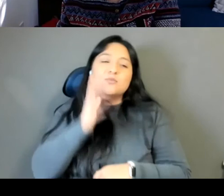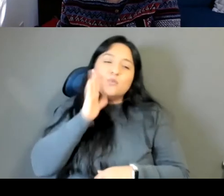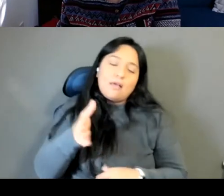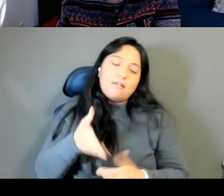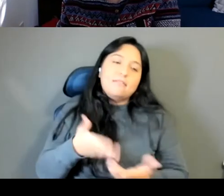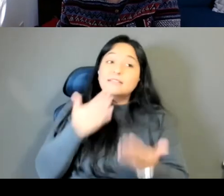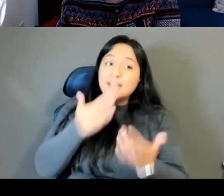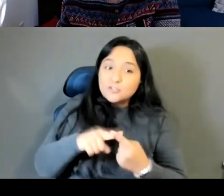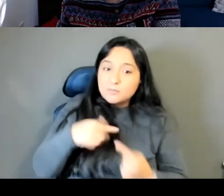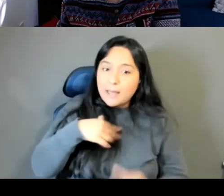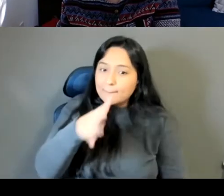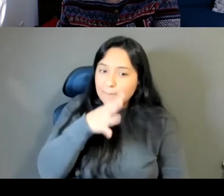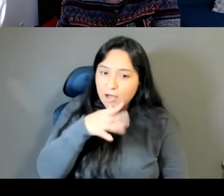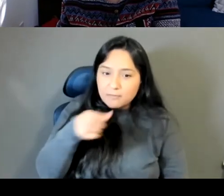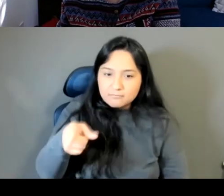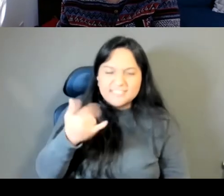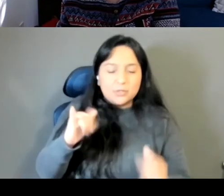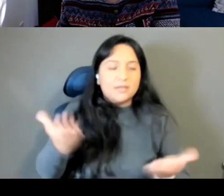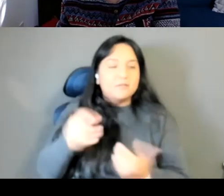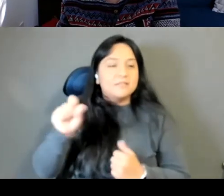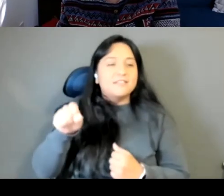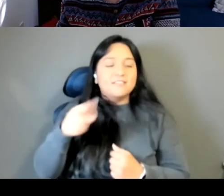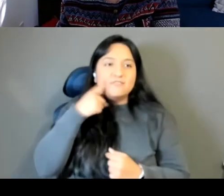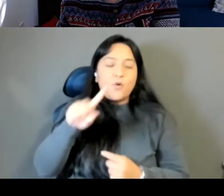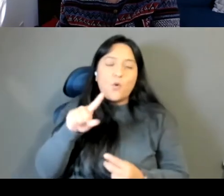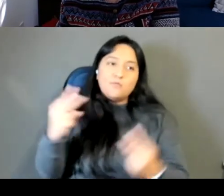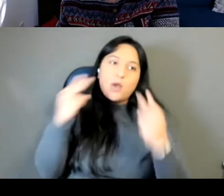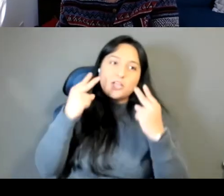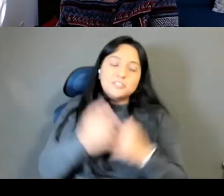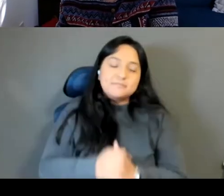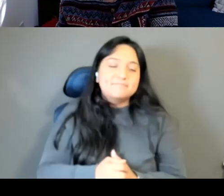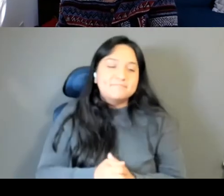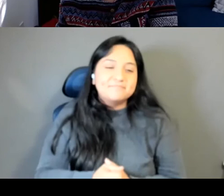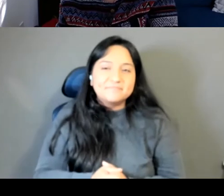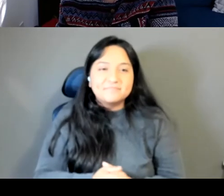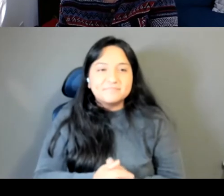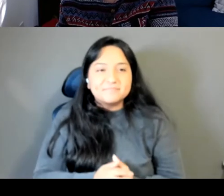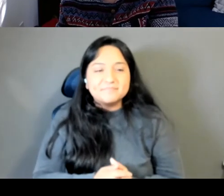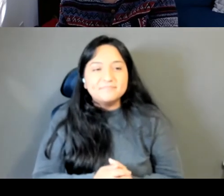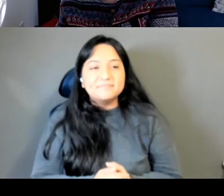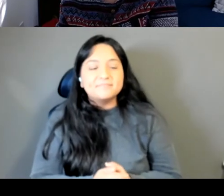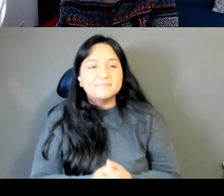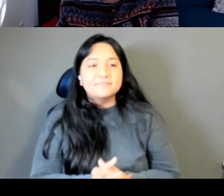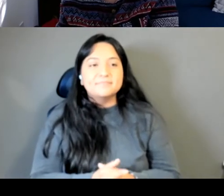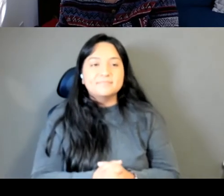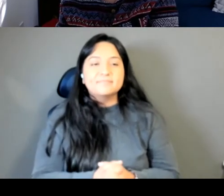Also, I don't know she's still here Yeah you are. Lily Philpott I actually want to kind of take up that train